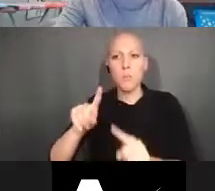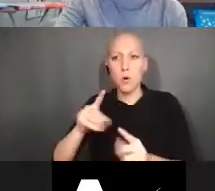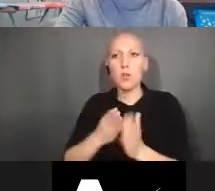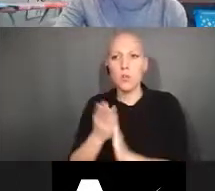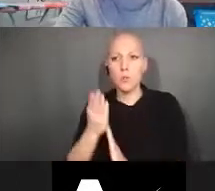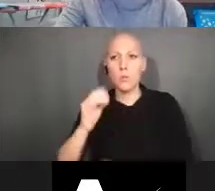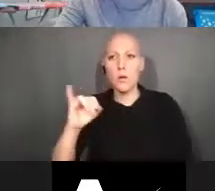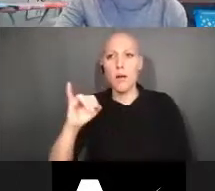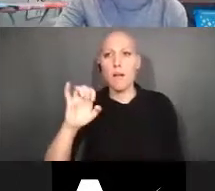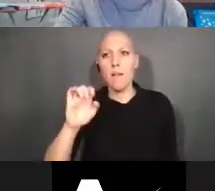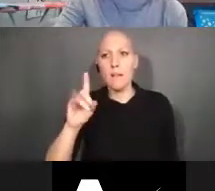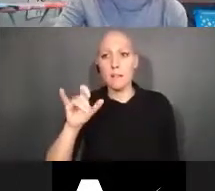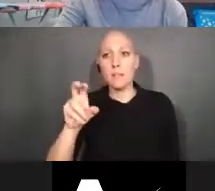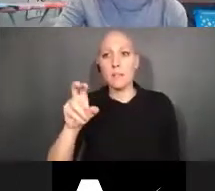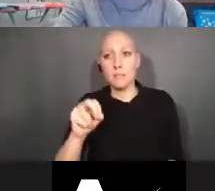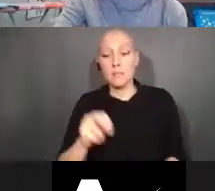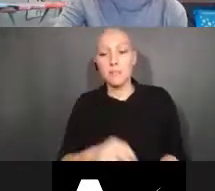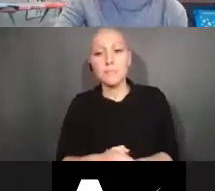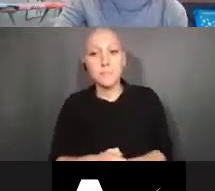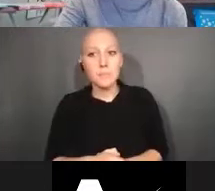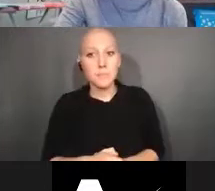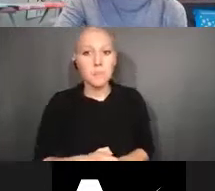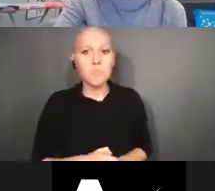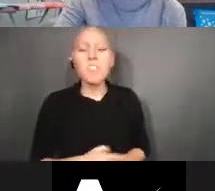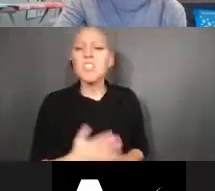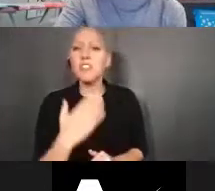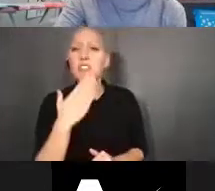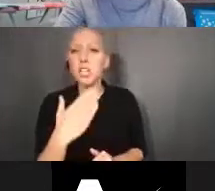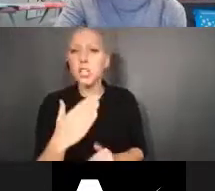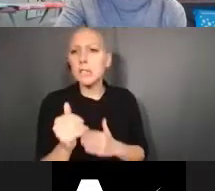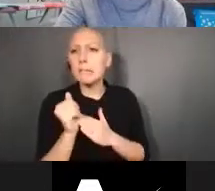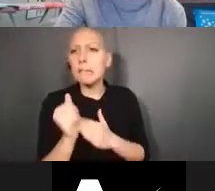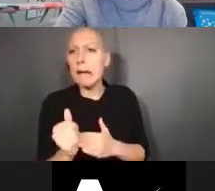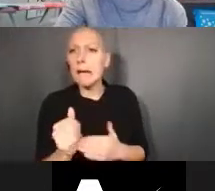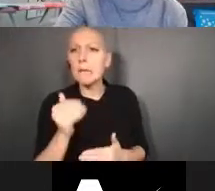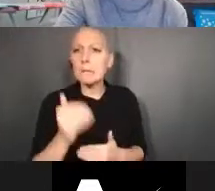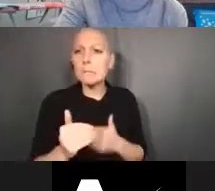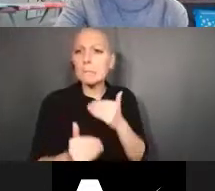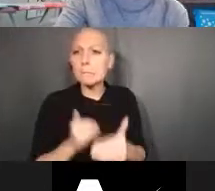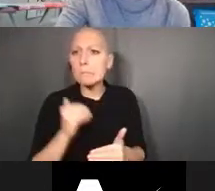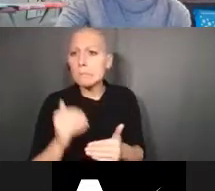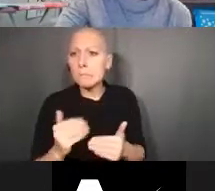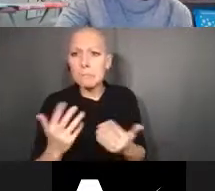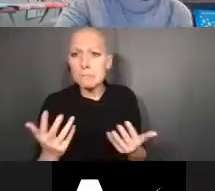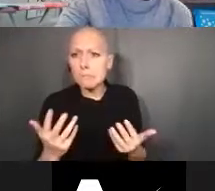Kristin Ta: Is there a good step-by-step guide for folks that they can share with faculty on how to report their inventions?